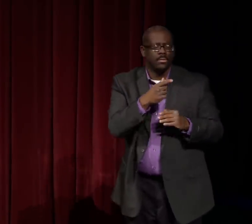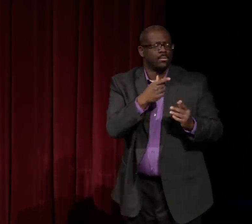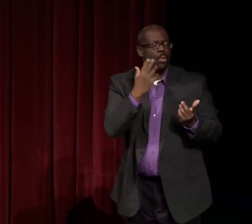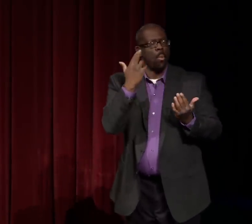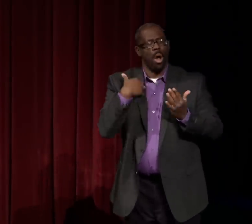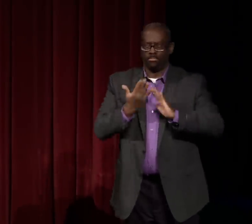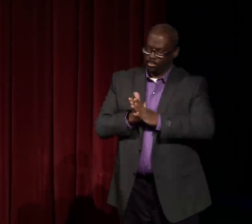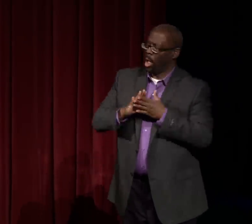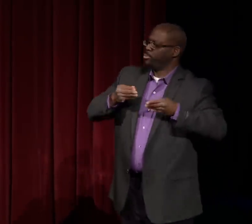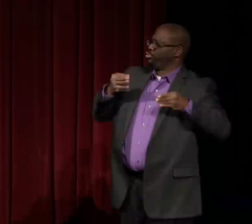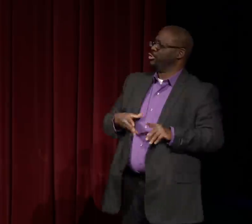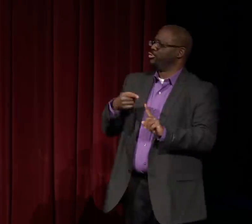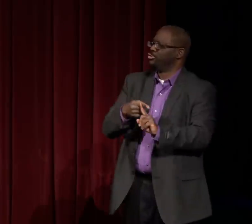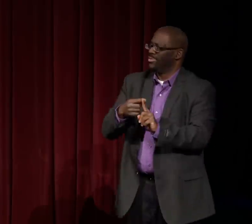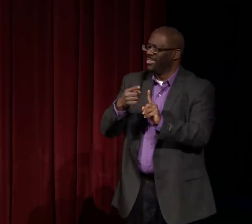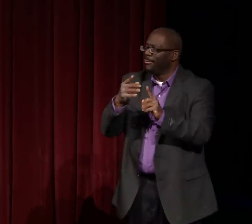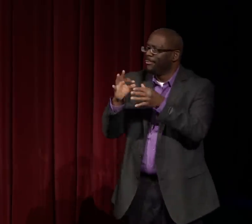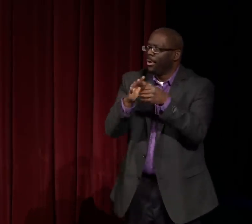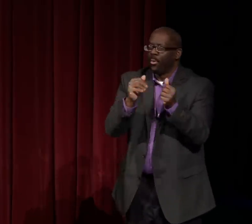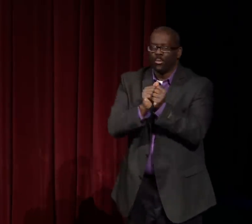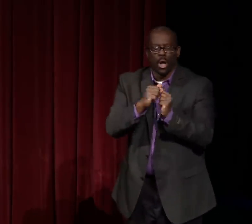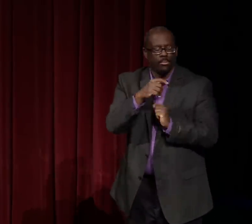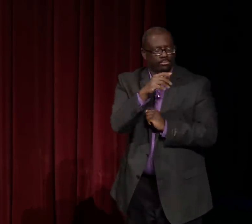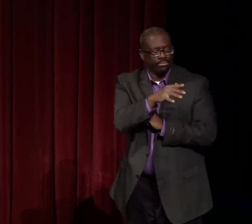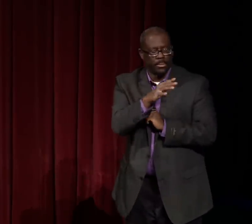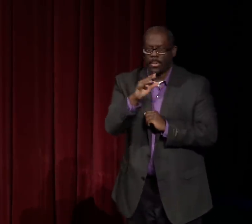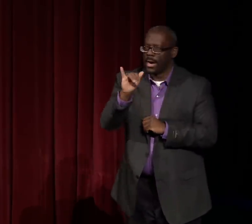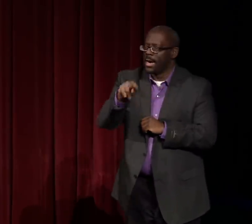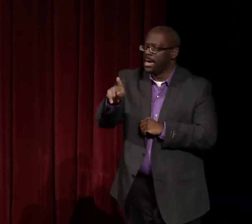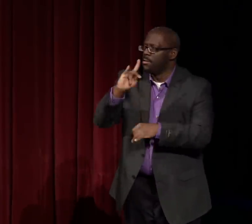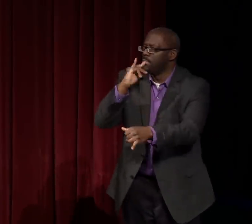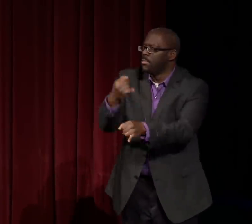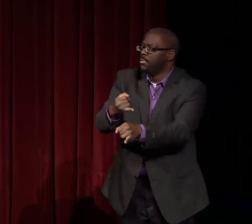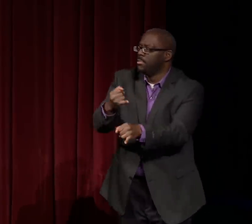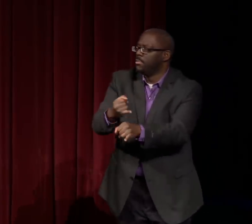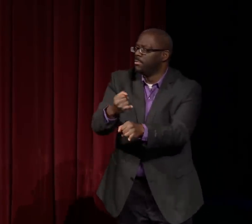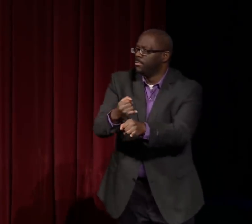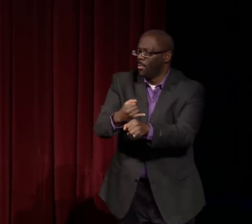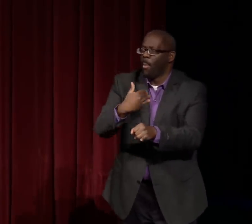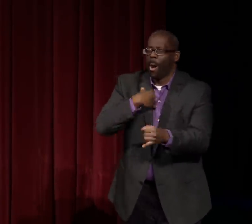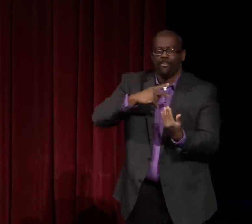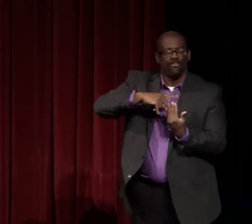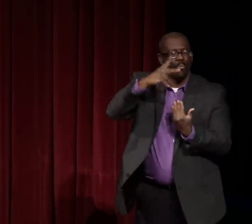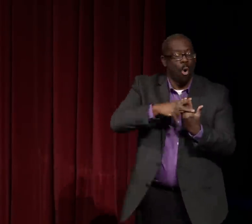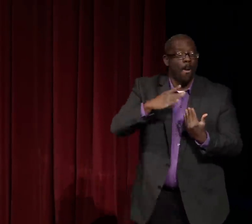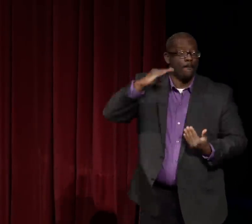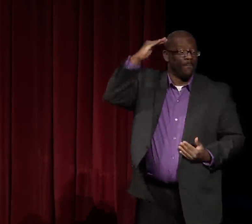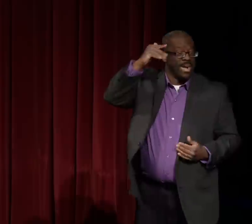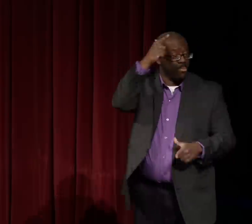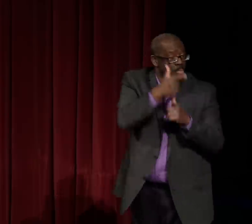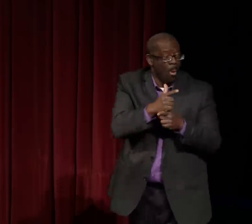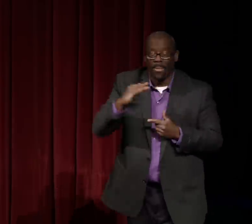And she talks about how she decided to become a teacher. She was at the Indiana School.